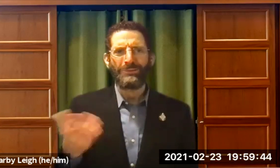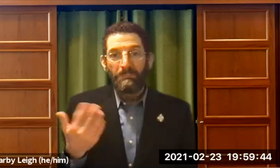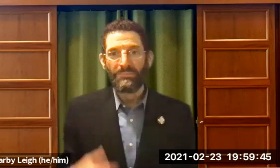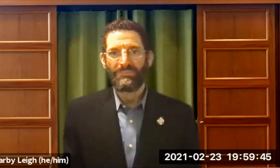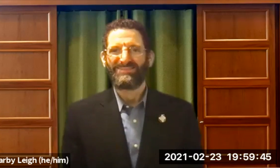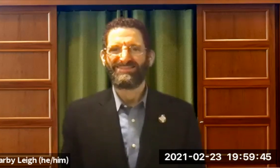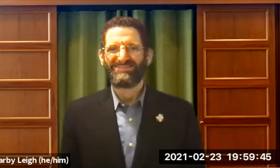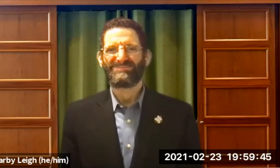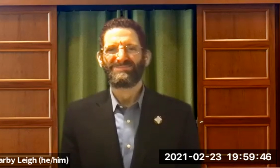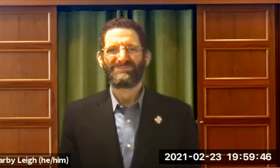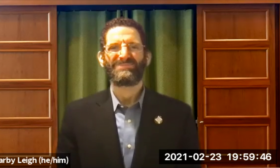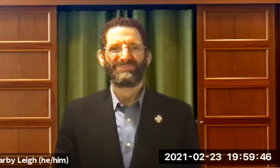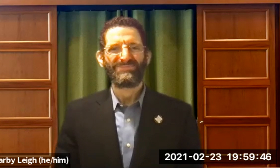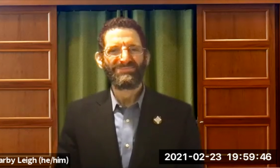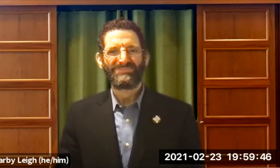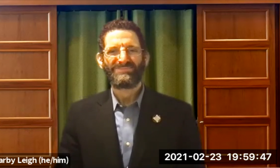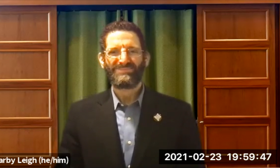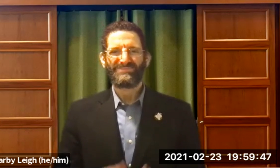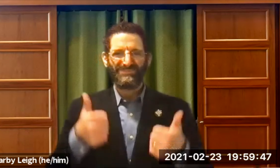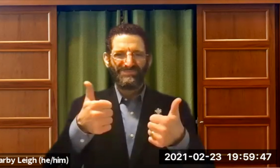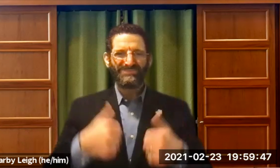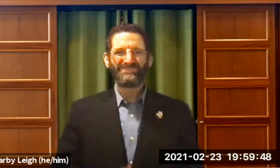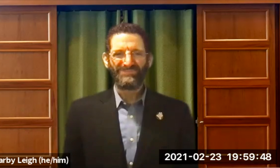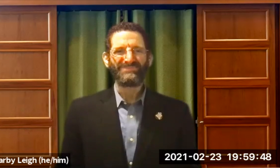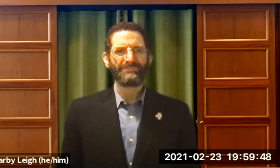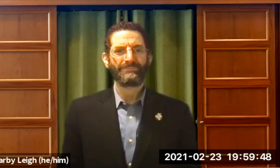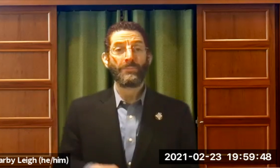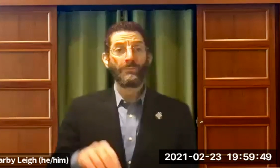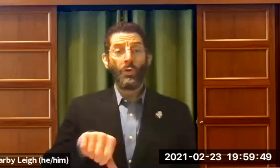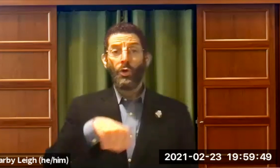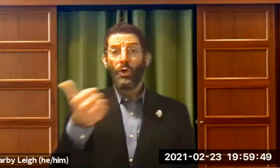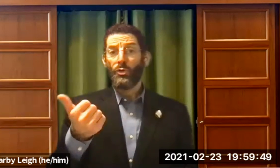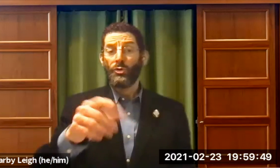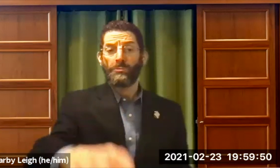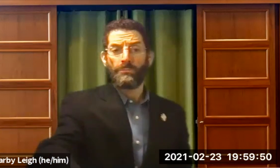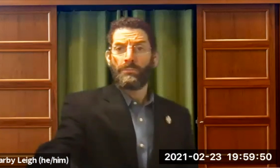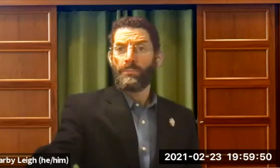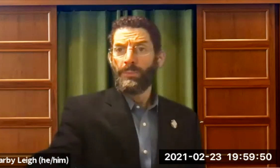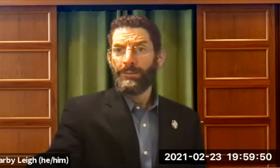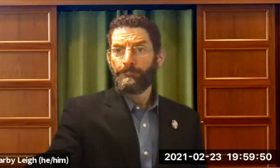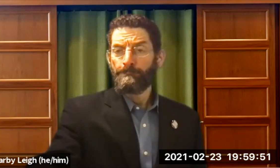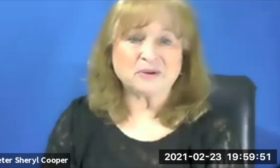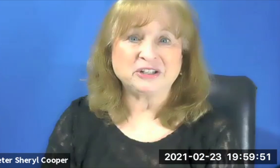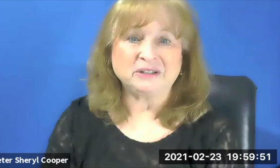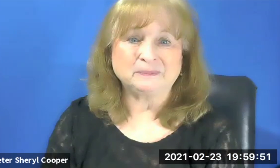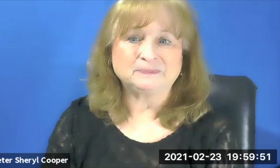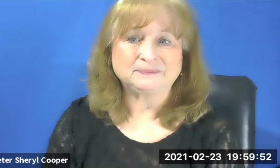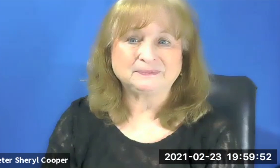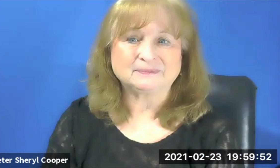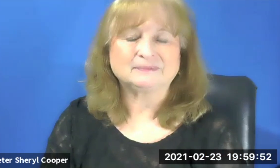I hope I answered your question. Is there another question? Yes.